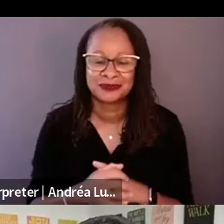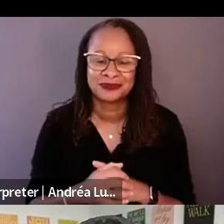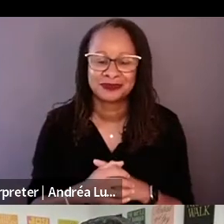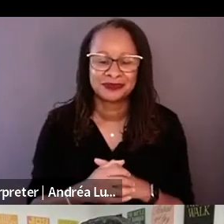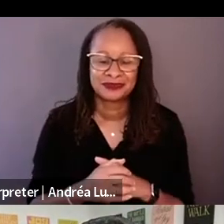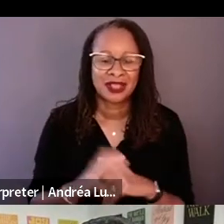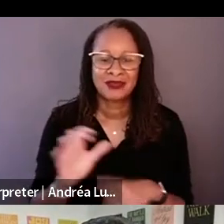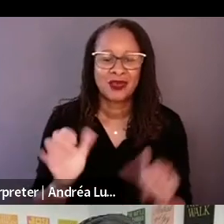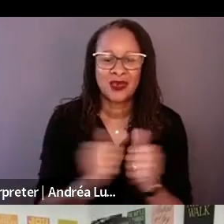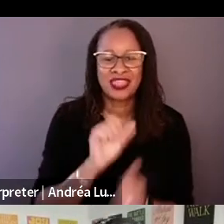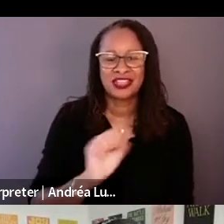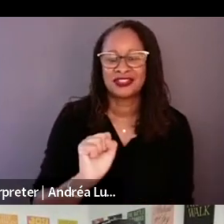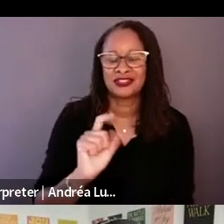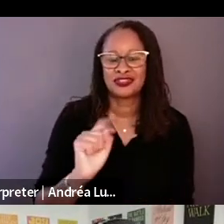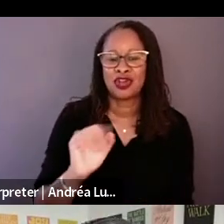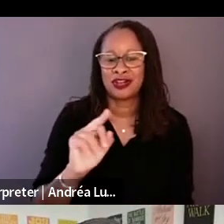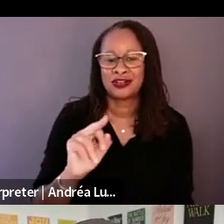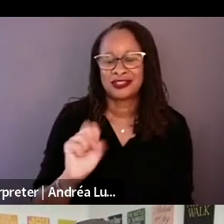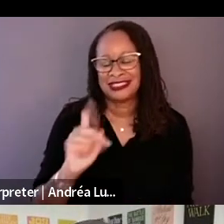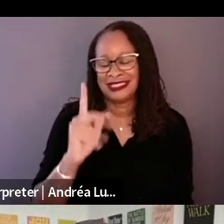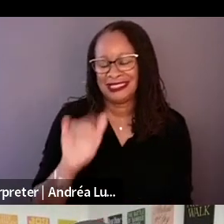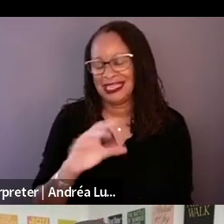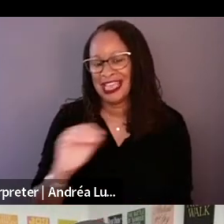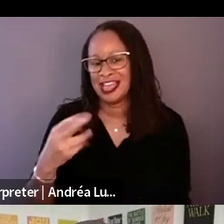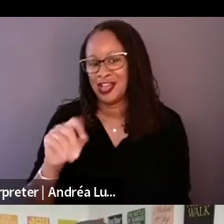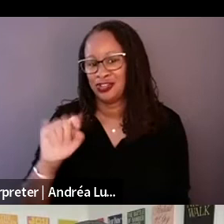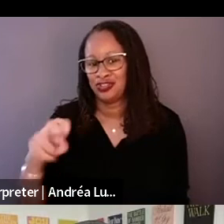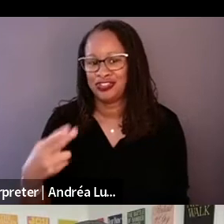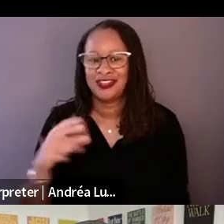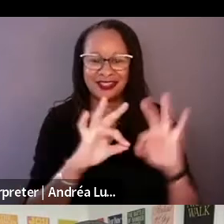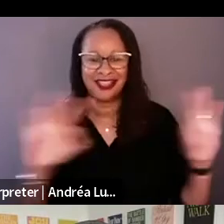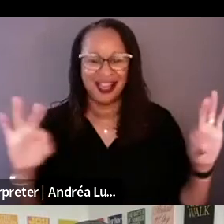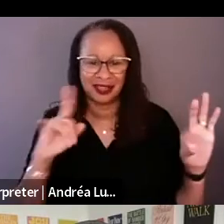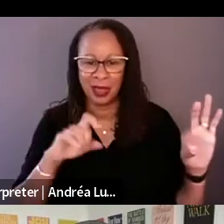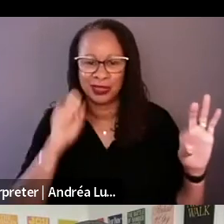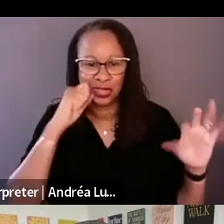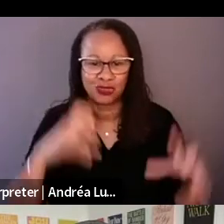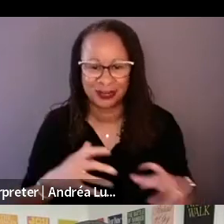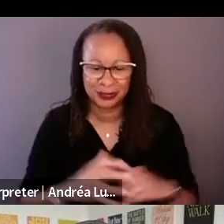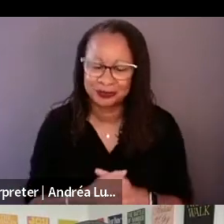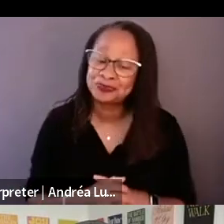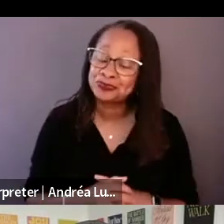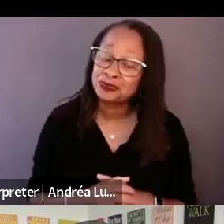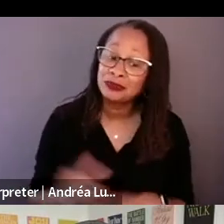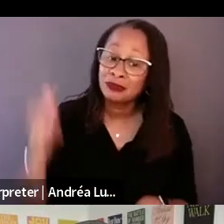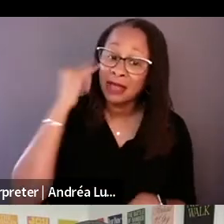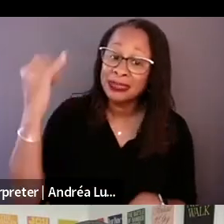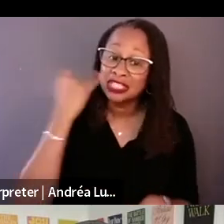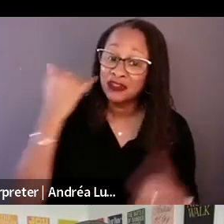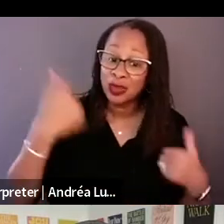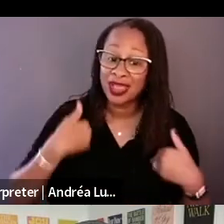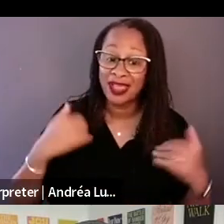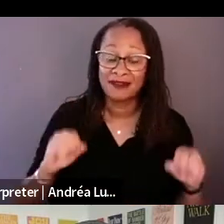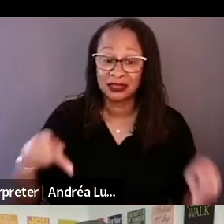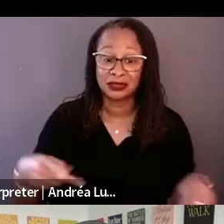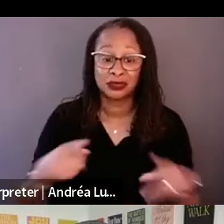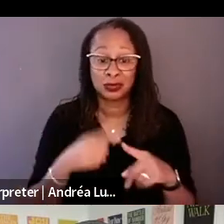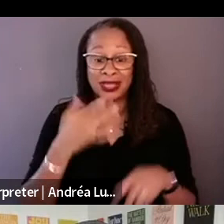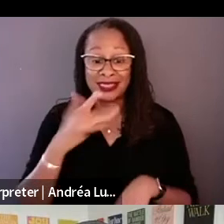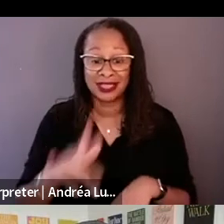I imagine if we could have a chance and be fortune nit enough, my thought is that he would be a late